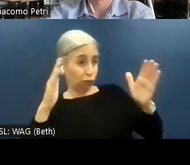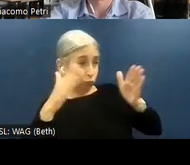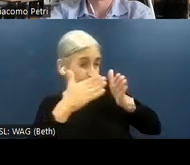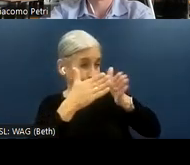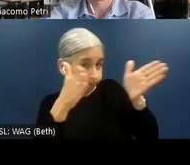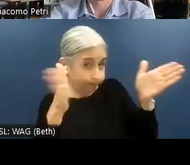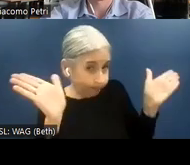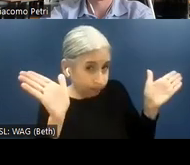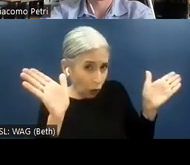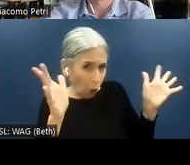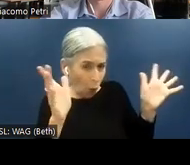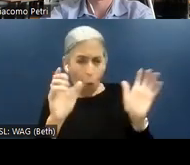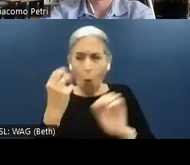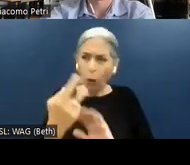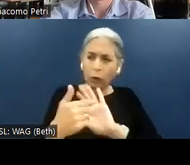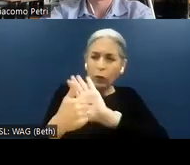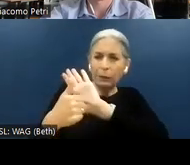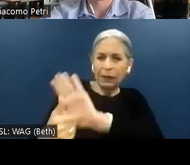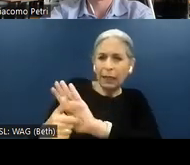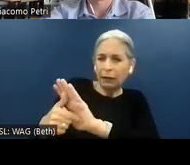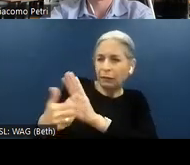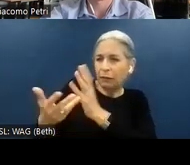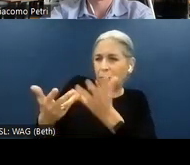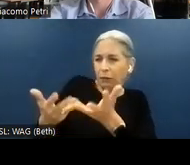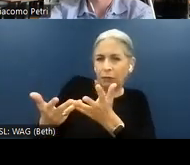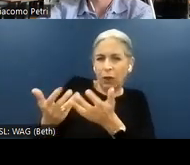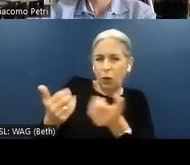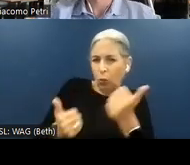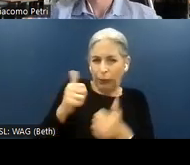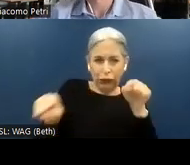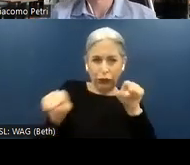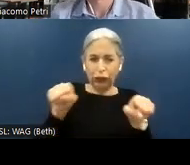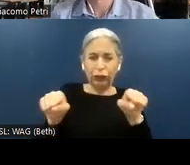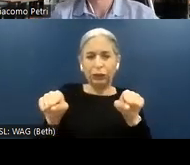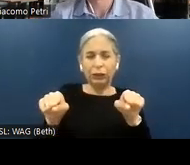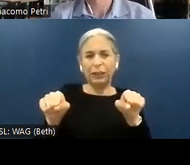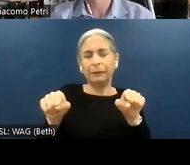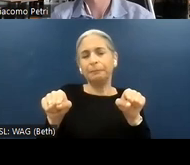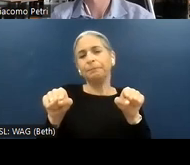sample to be audited? It might seem to somebody these are trivial